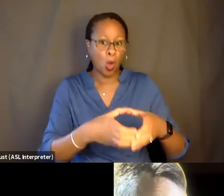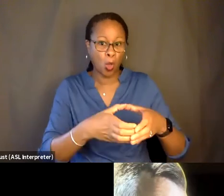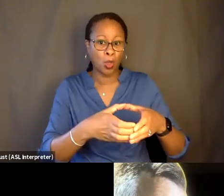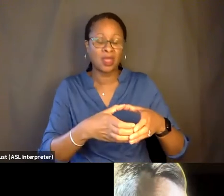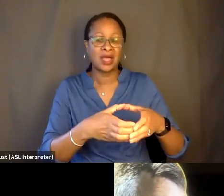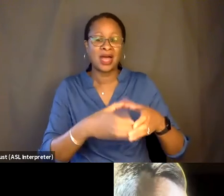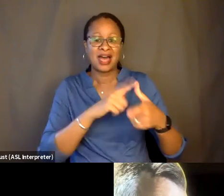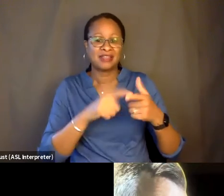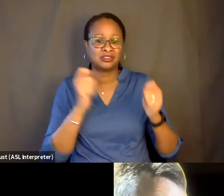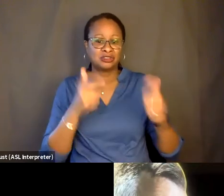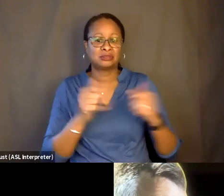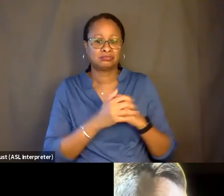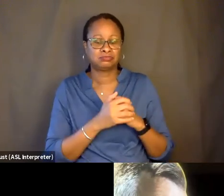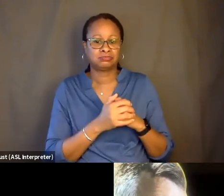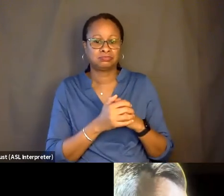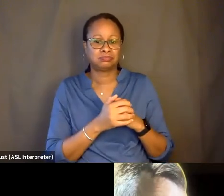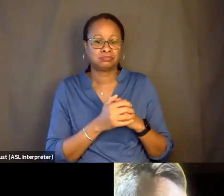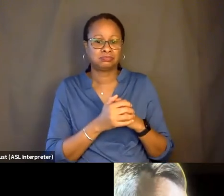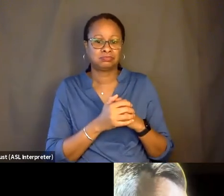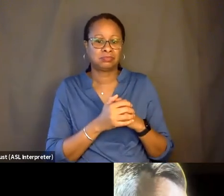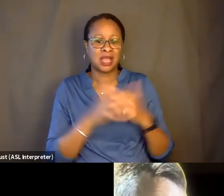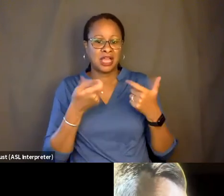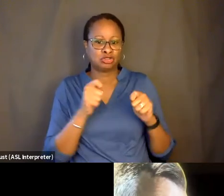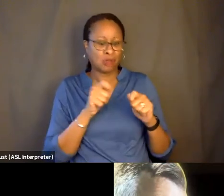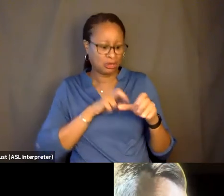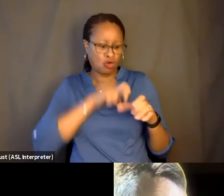she's like, you know, trying to crawl into the hole, you know.